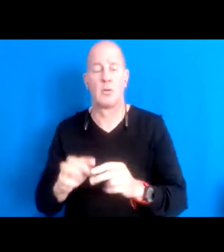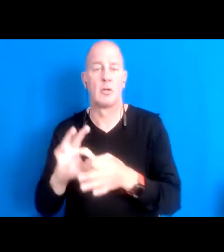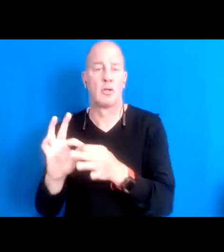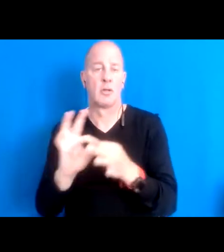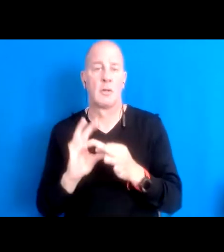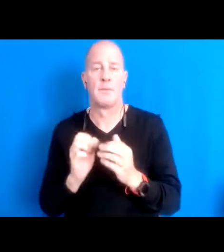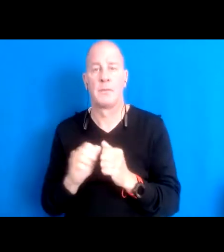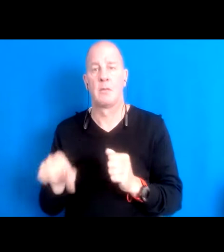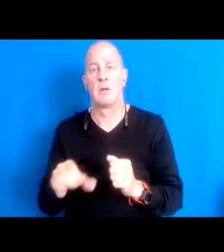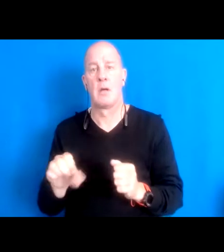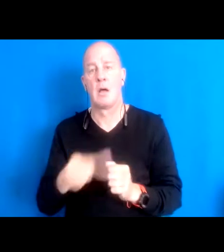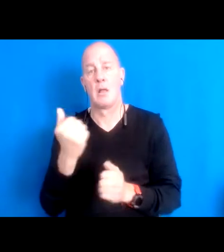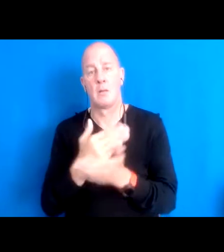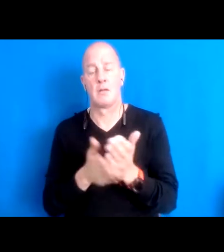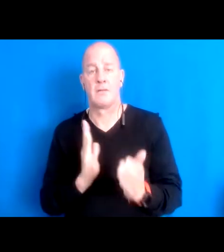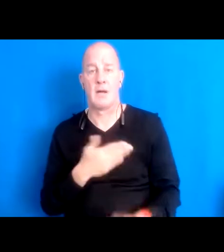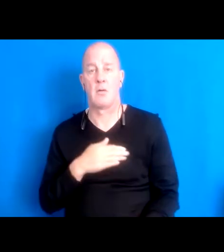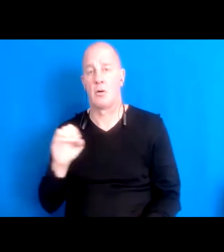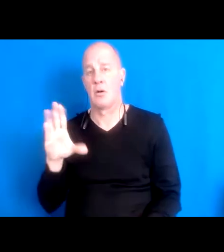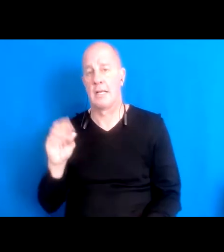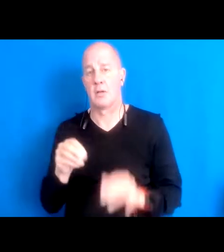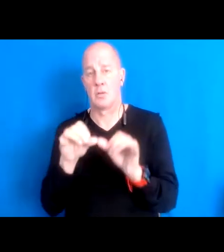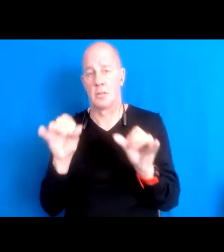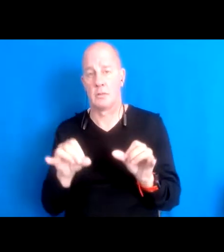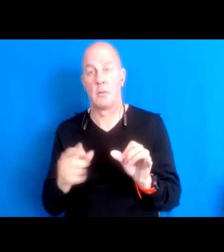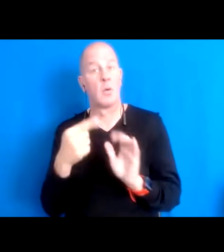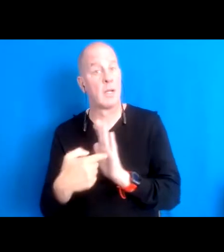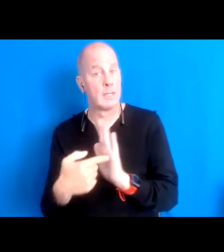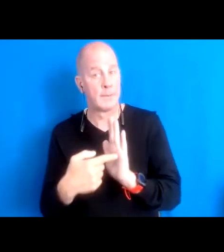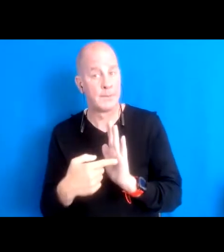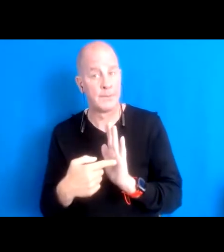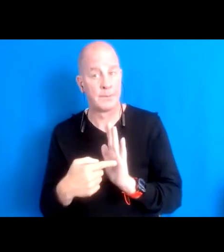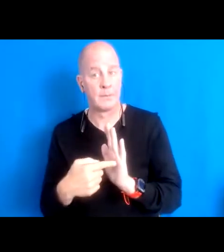So to give you one concrete example I'm building on the, the mentions of fire that were brought